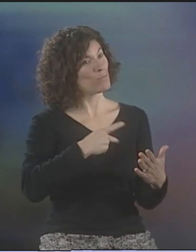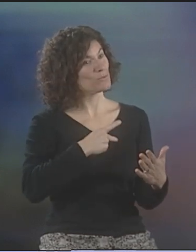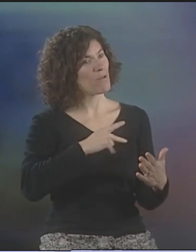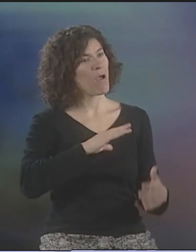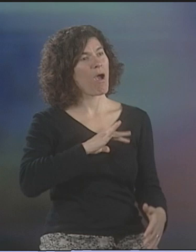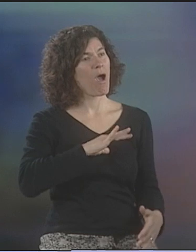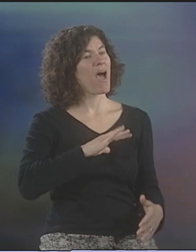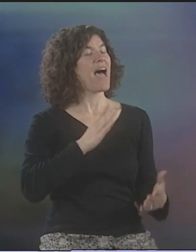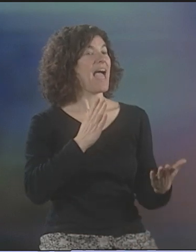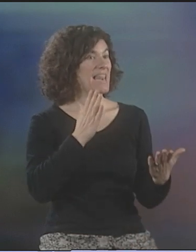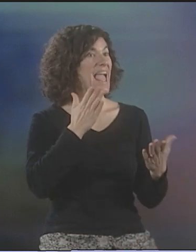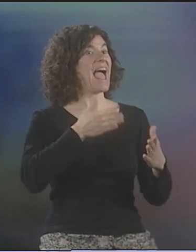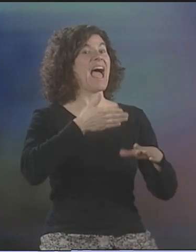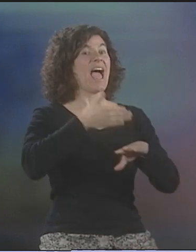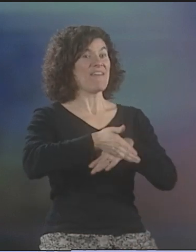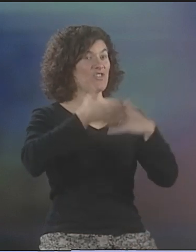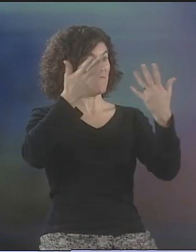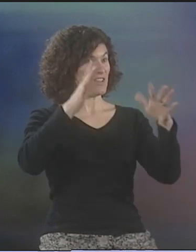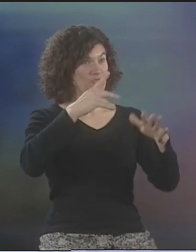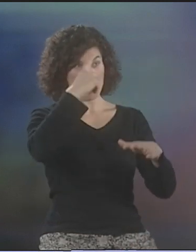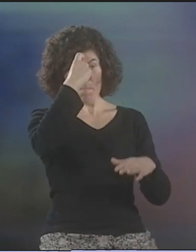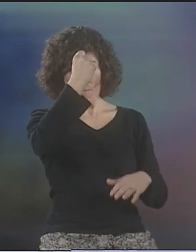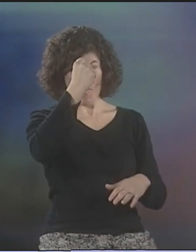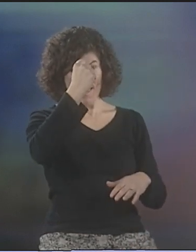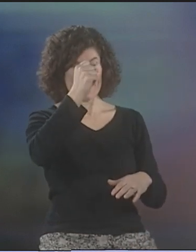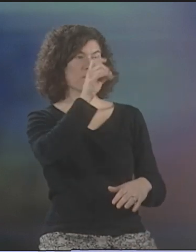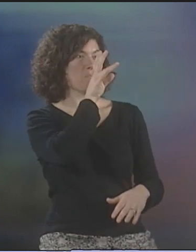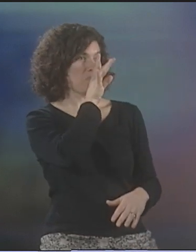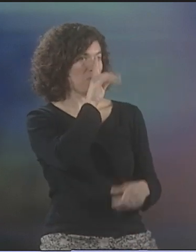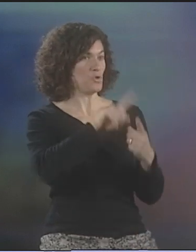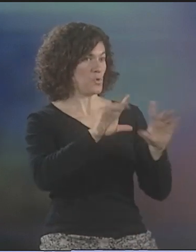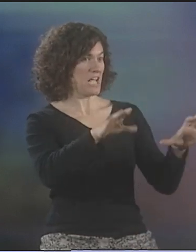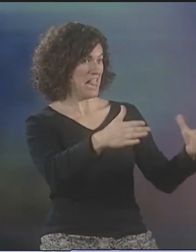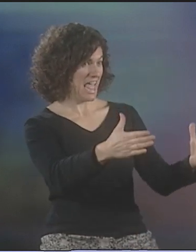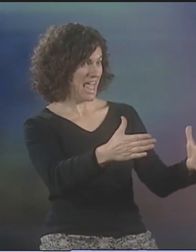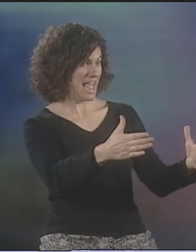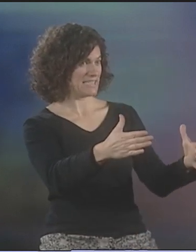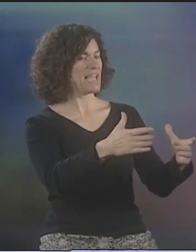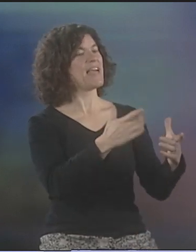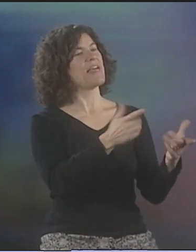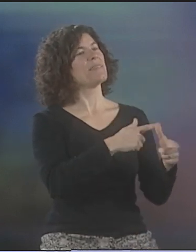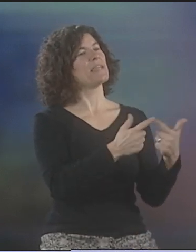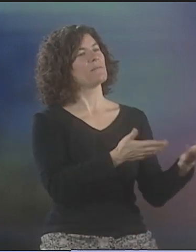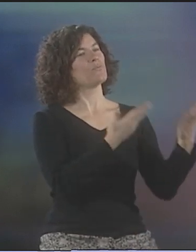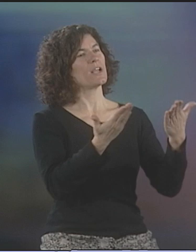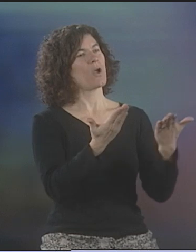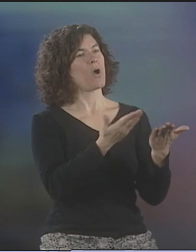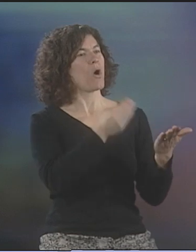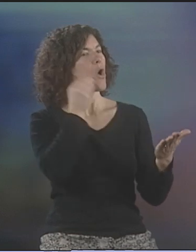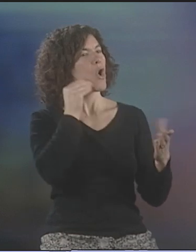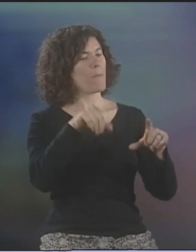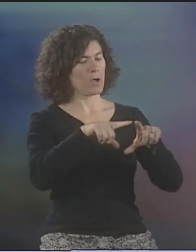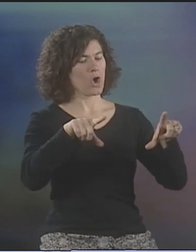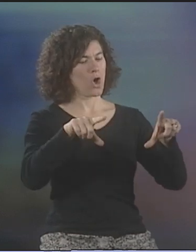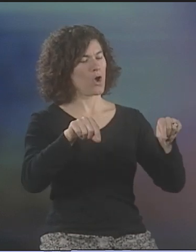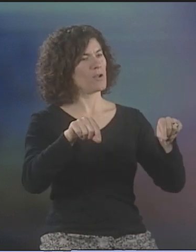BUT THIS TEACHER ALSO HAS THE CHILDREN MEMORIZE POEMS. AFTER THEY'VE MEMORIZED THE POEM, THEN THEY'LL RECITE IT TO THE CLASS,